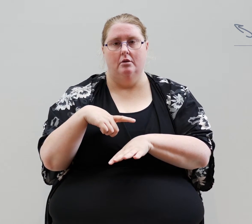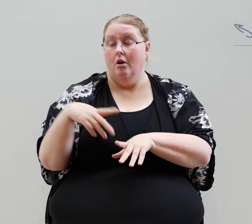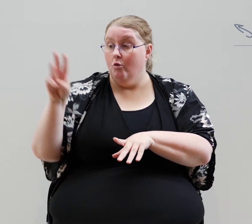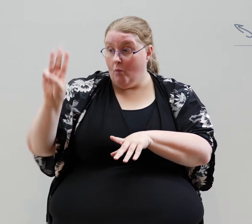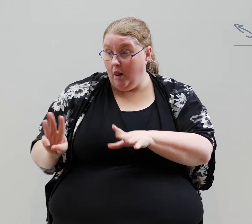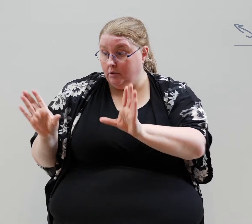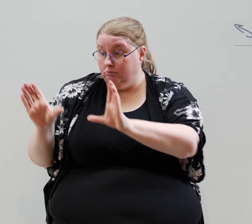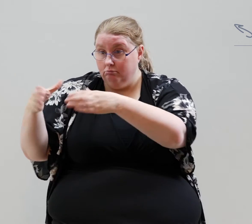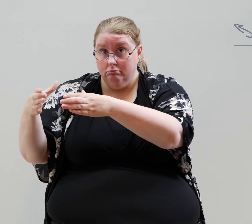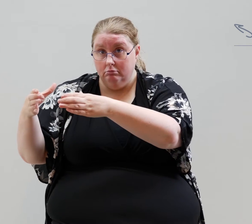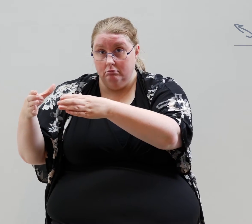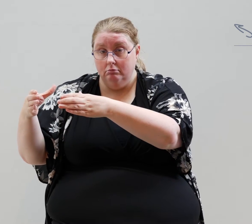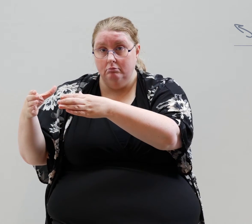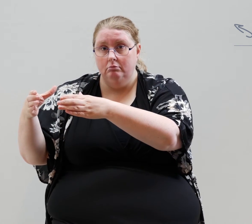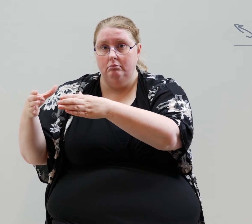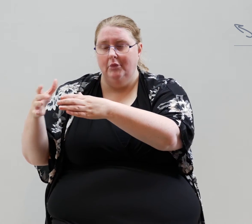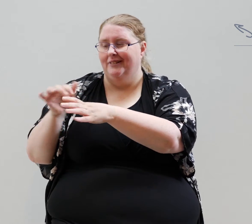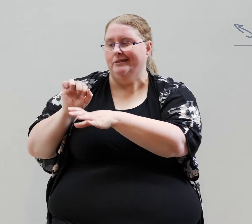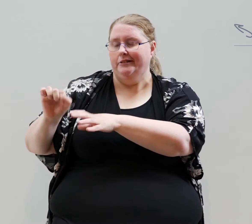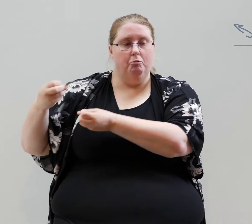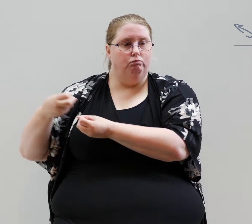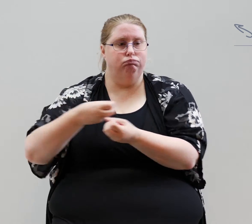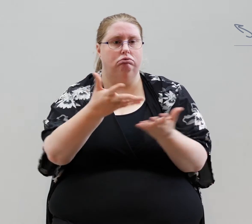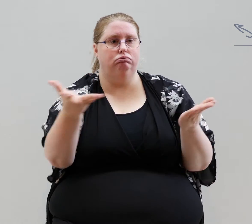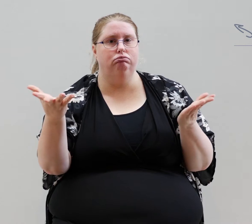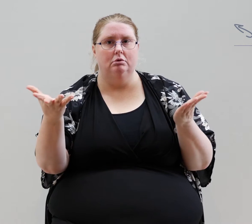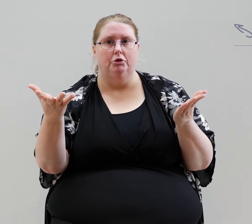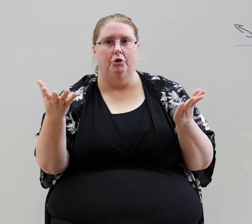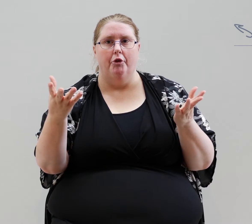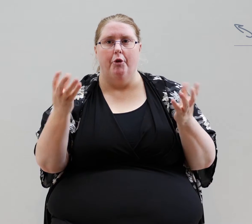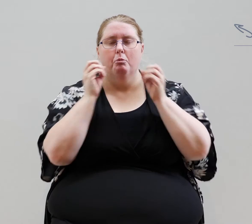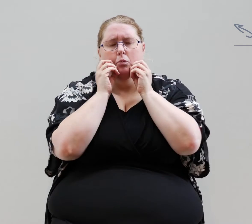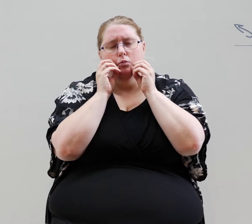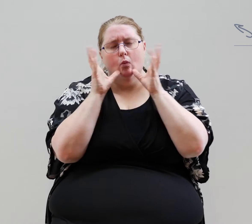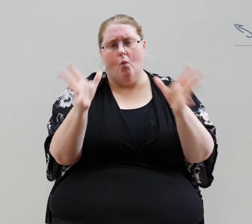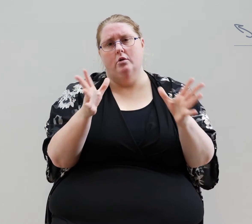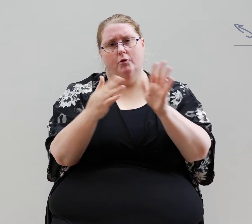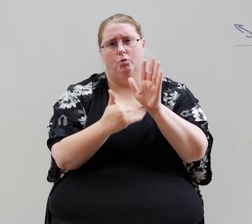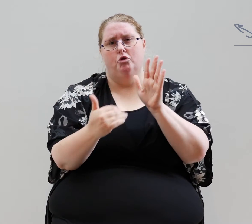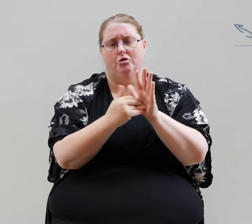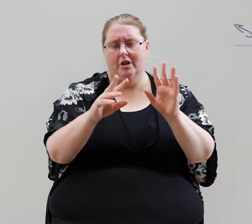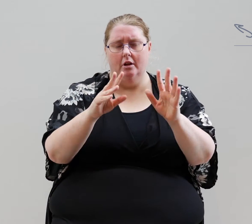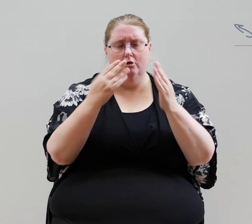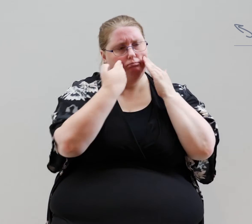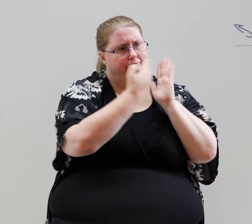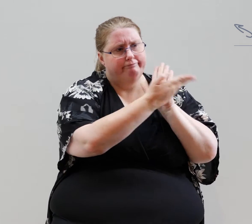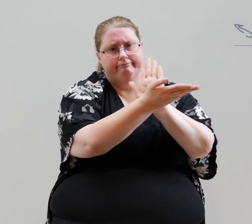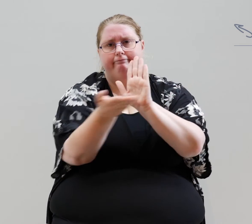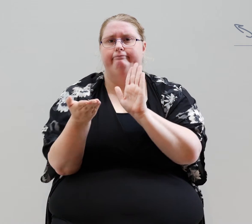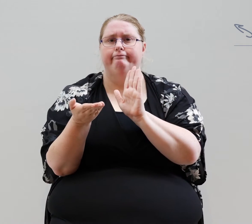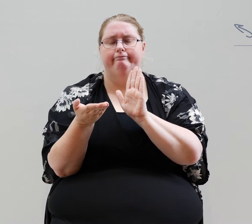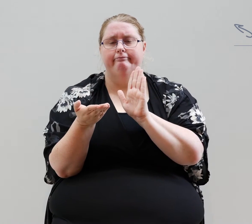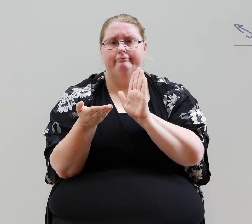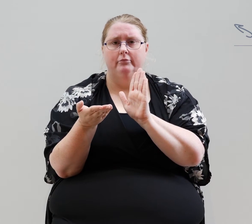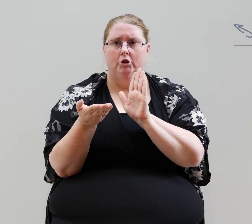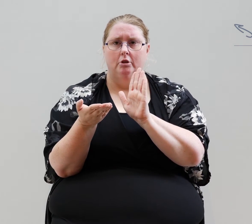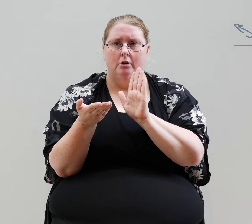the Wellington Media Collective offers a wonderful New Zealand inflection